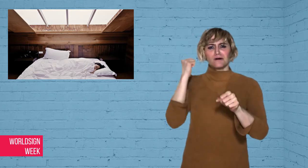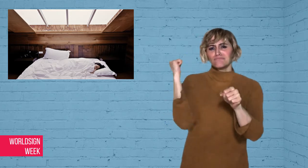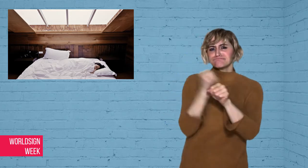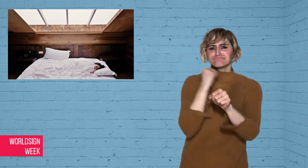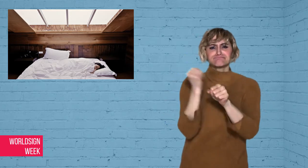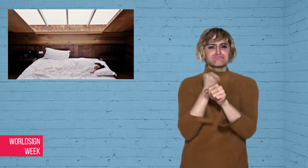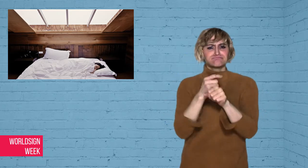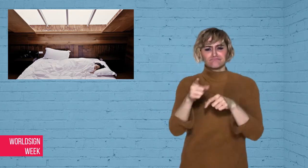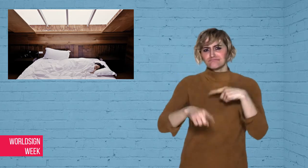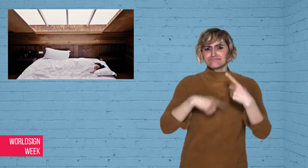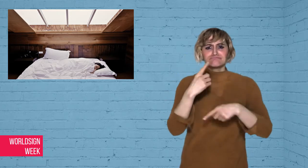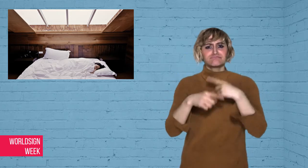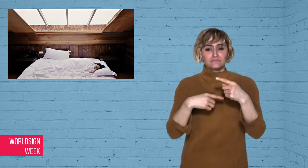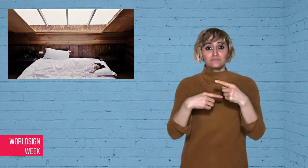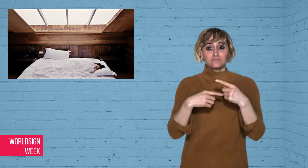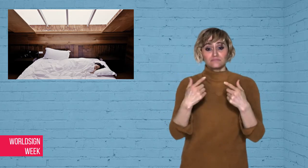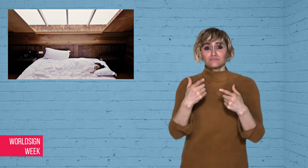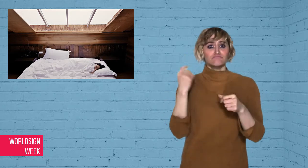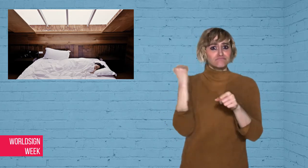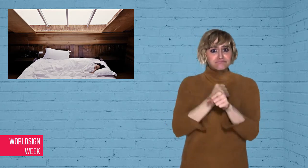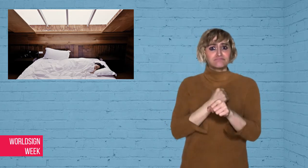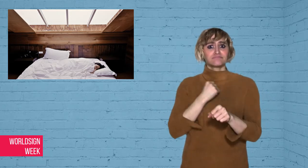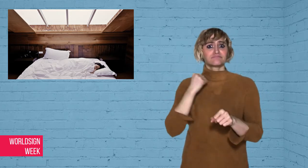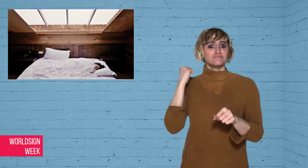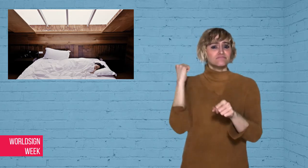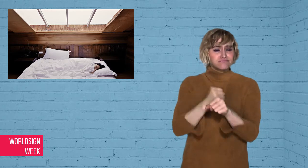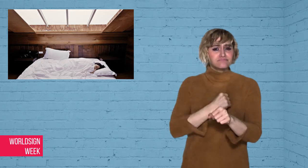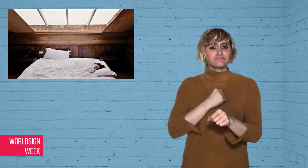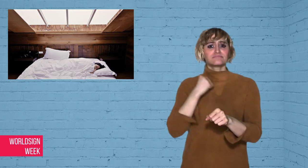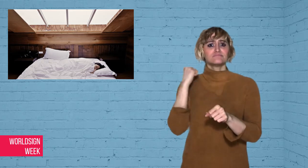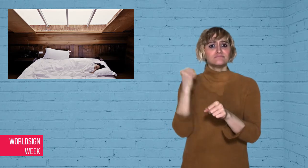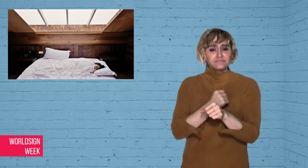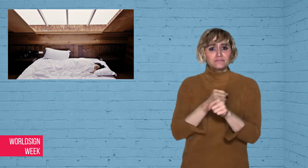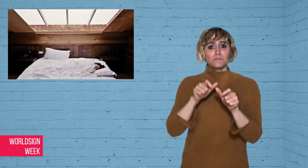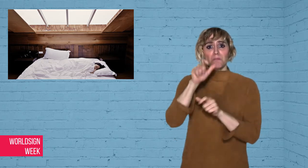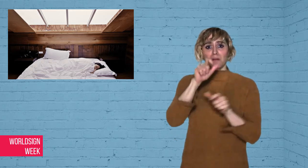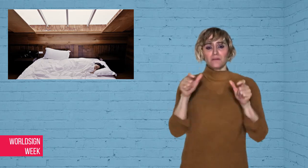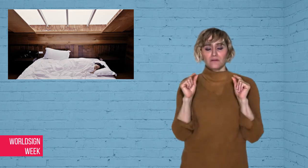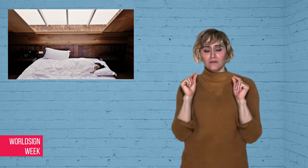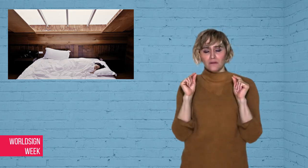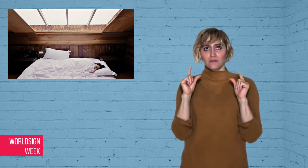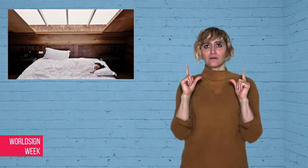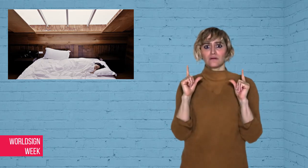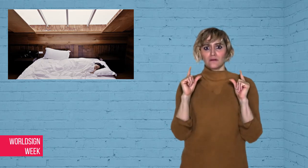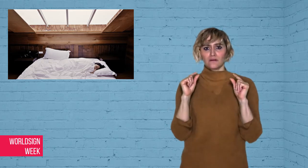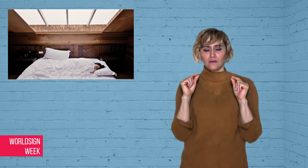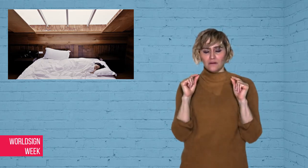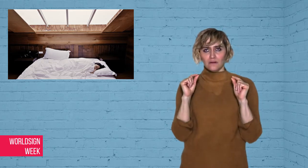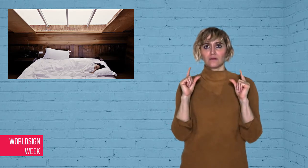on the highway has been waking up